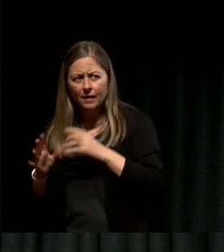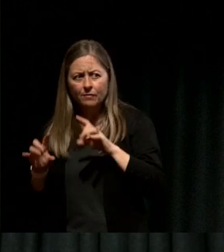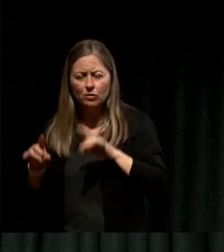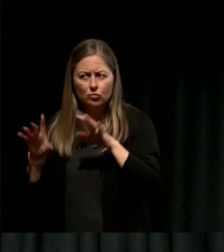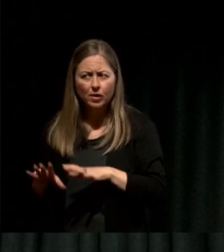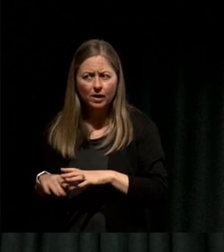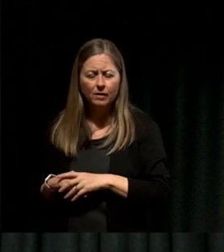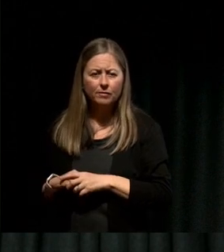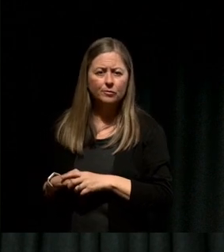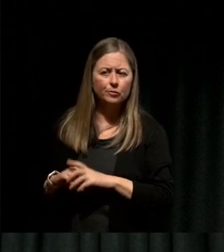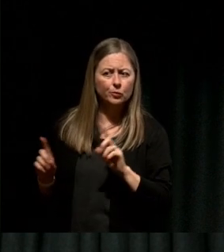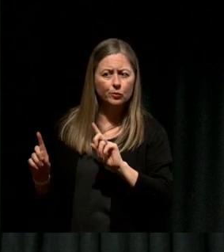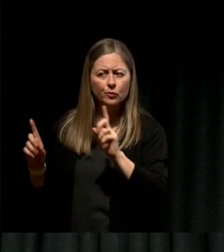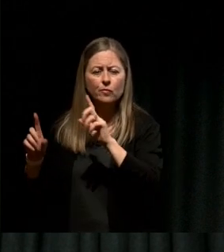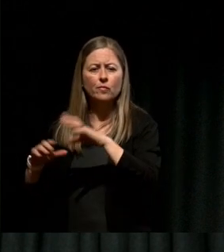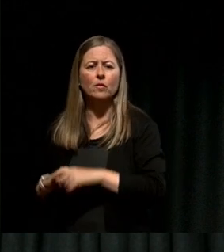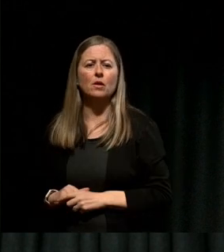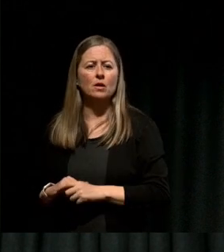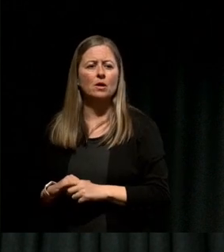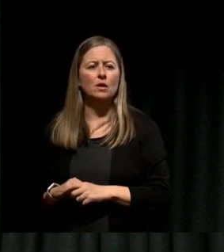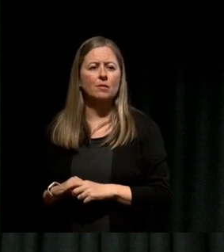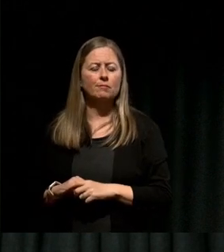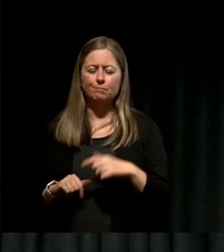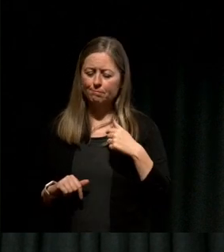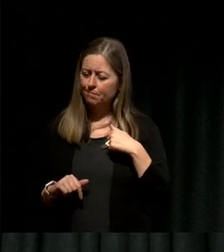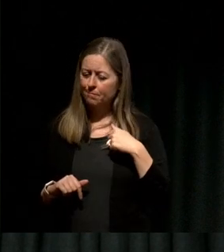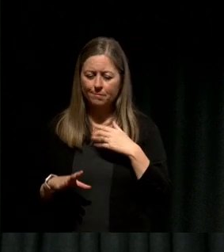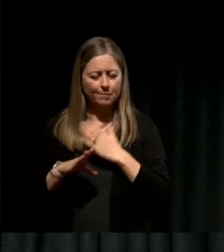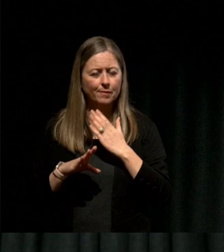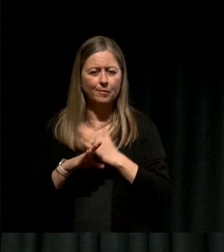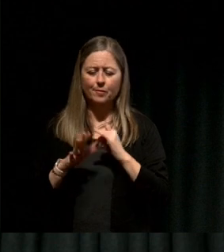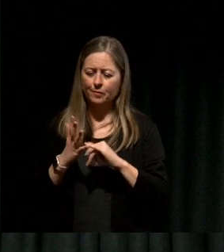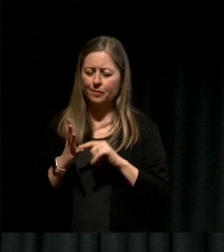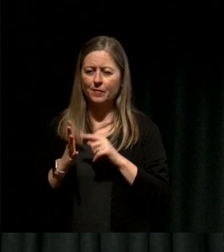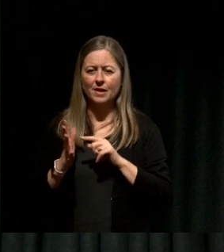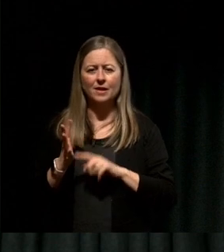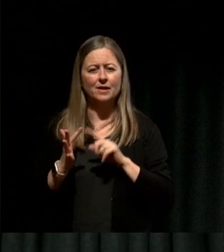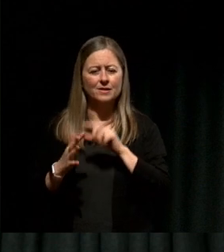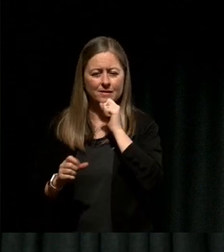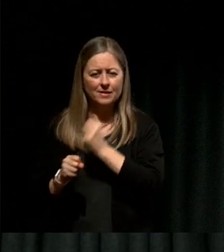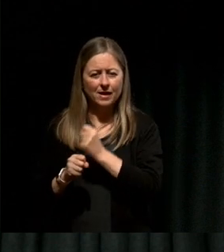And I remember working in the State Government, I remember trying to speak to people about